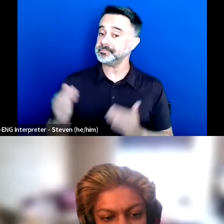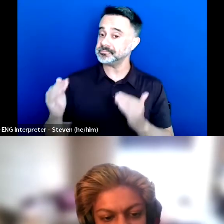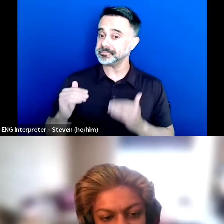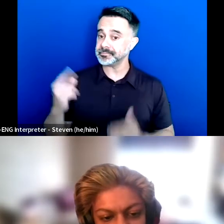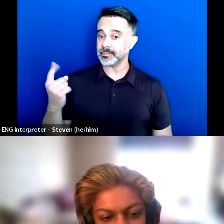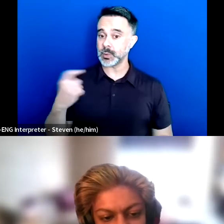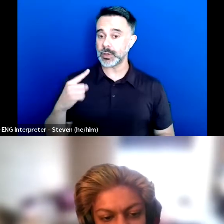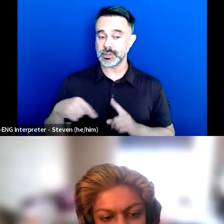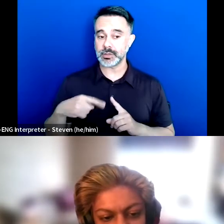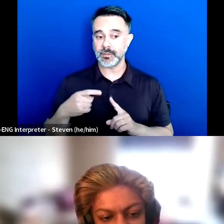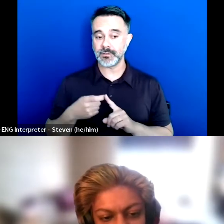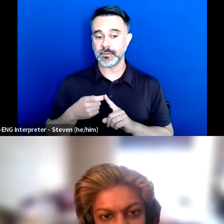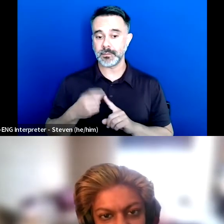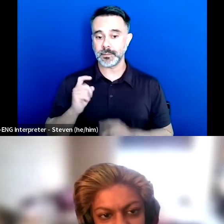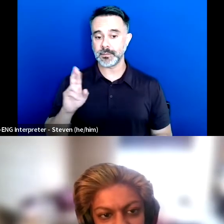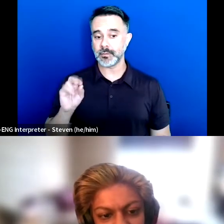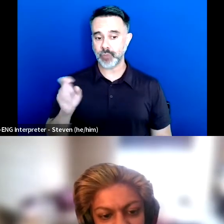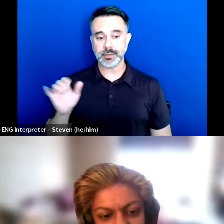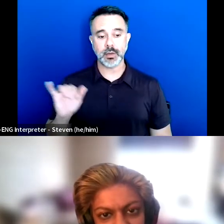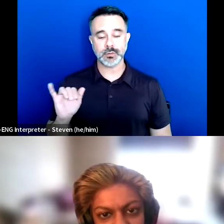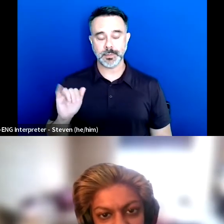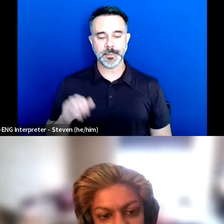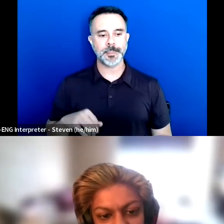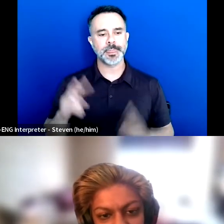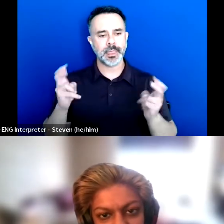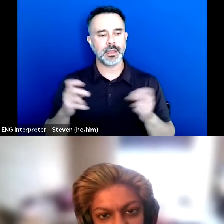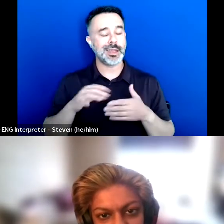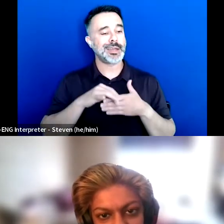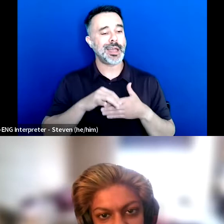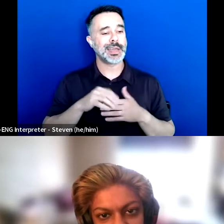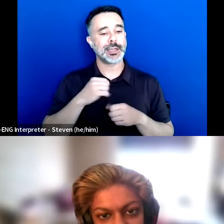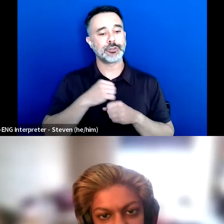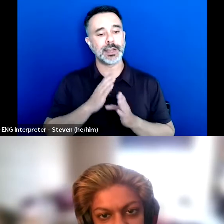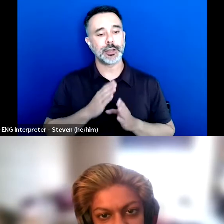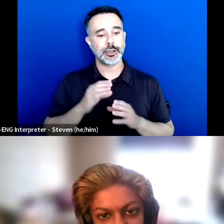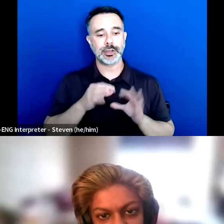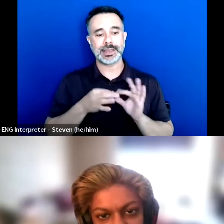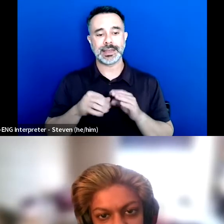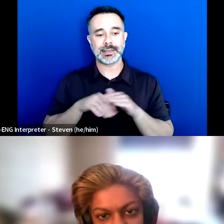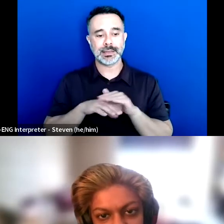As a content creator and accessibility and inclusion specialist by day,